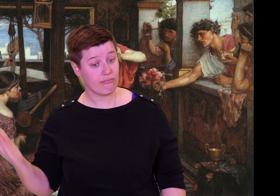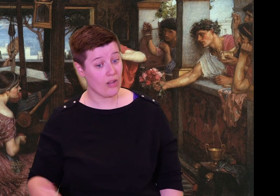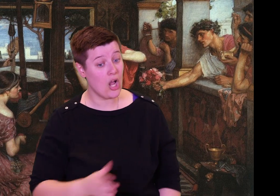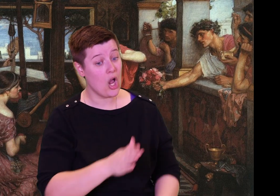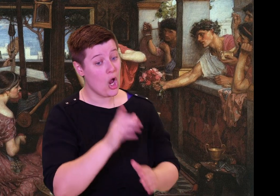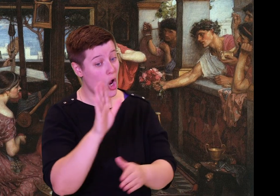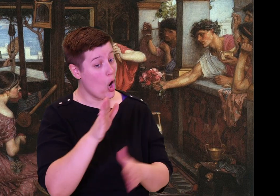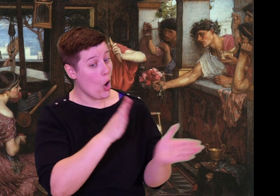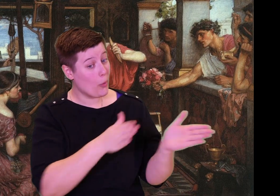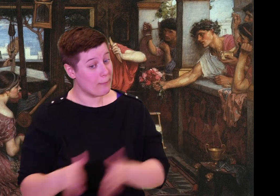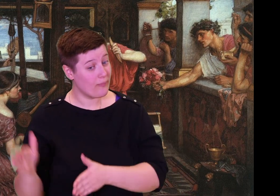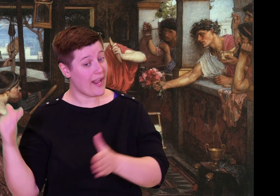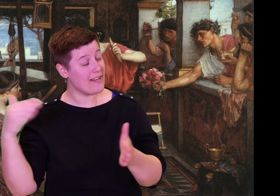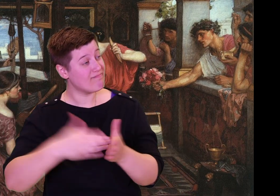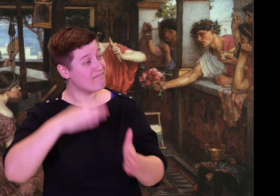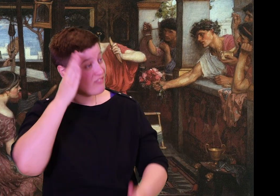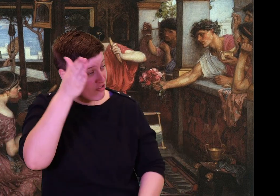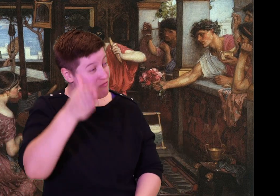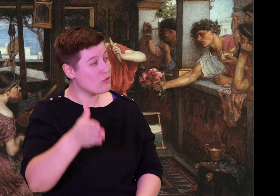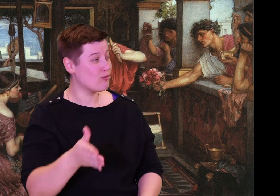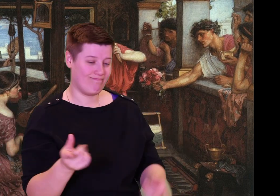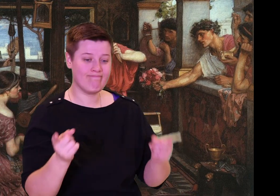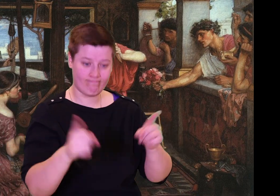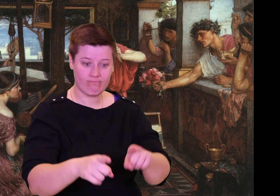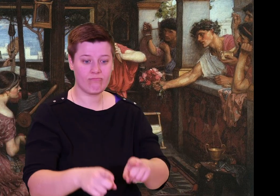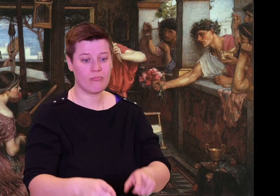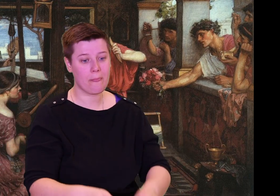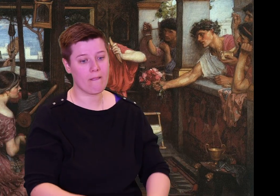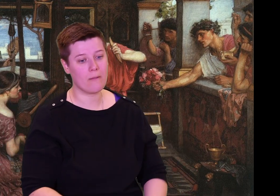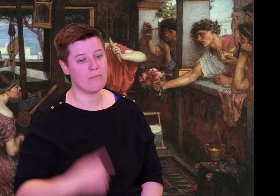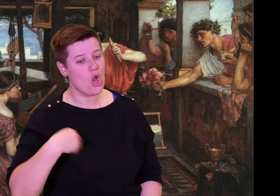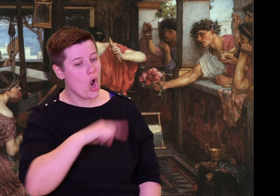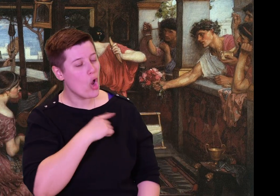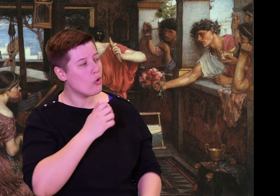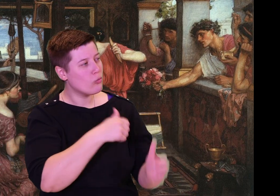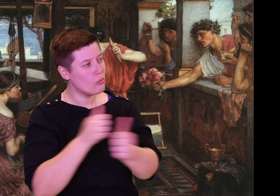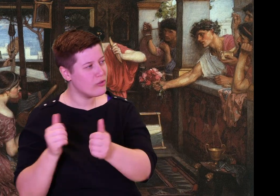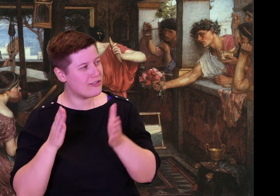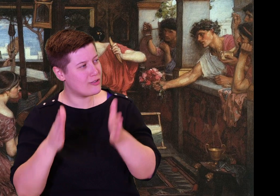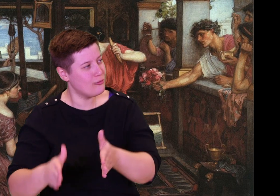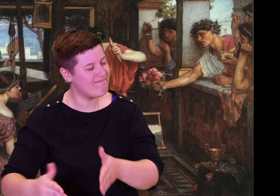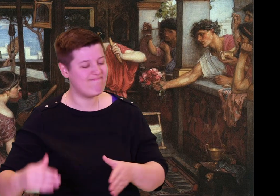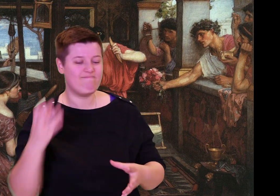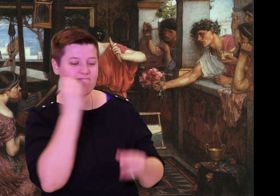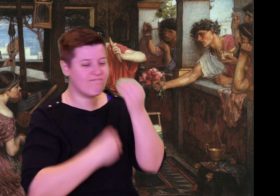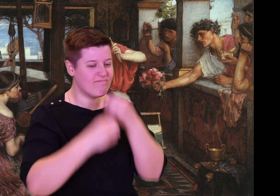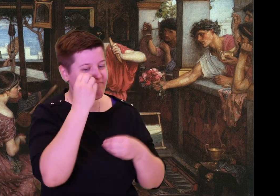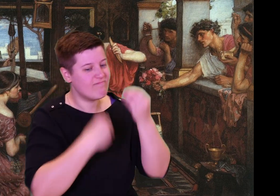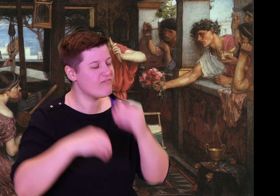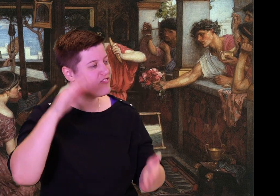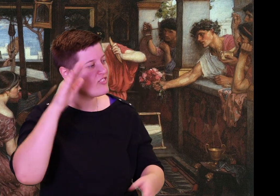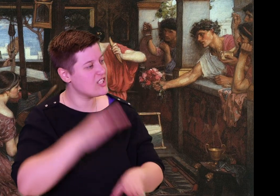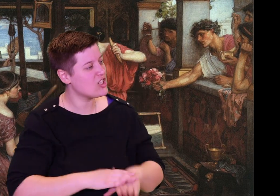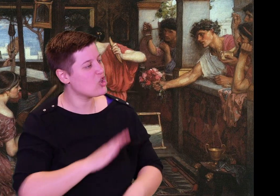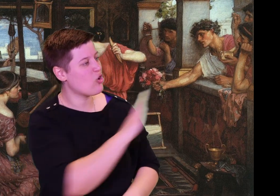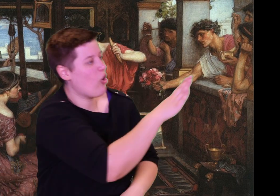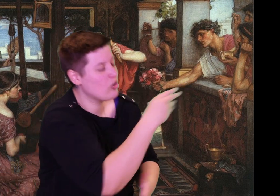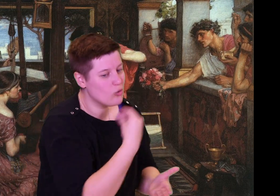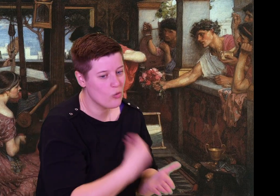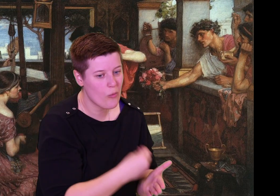For her it may be glory, but for you, pure loss. We will not go back to our farms or